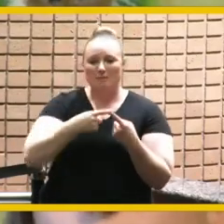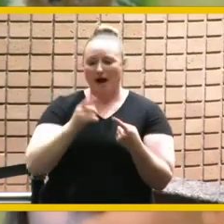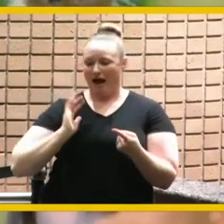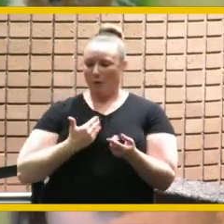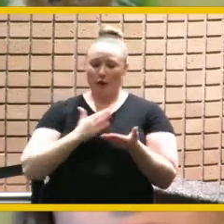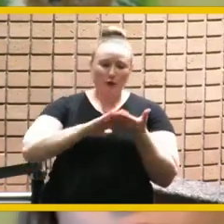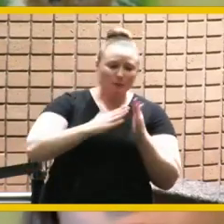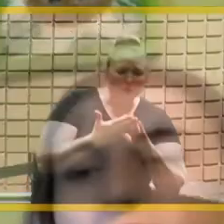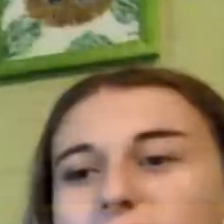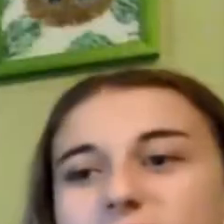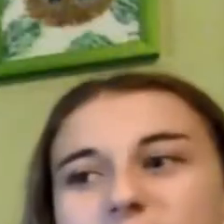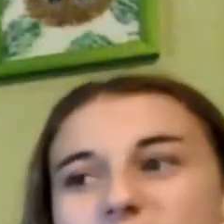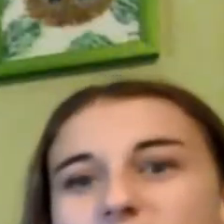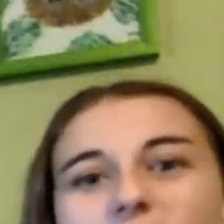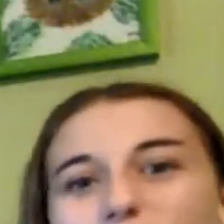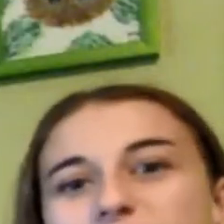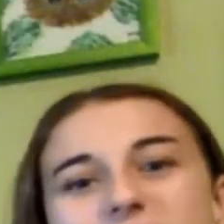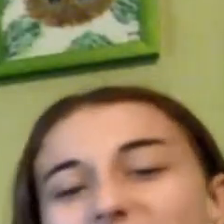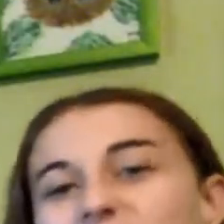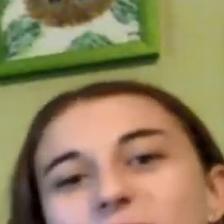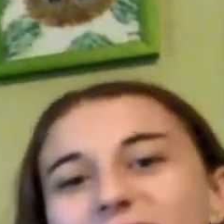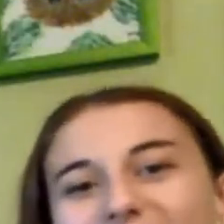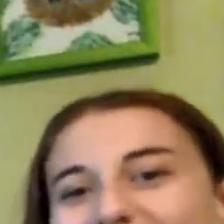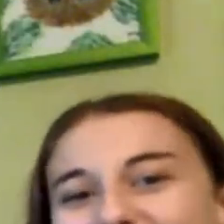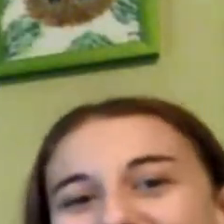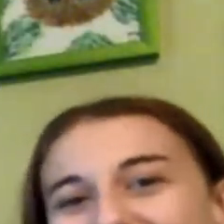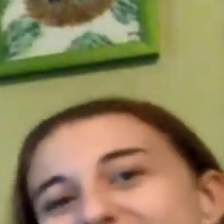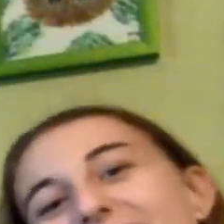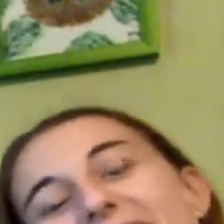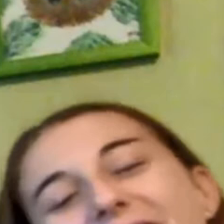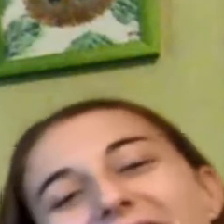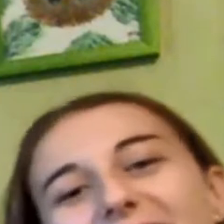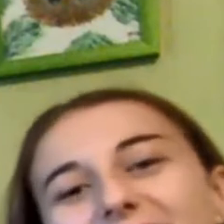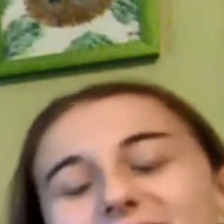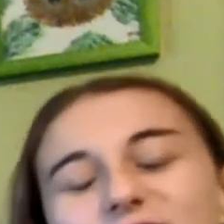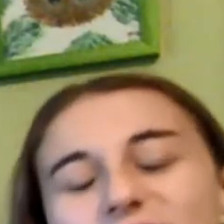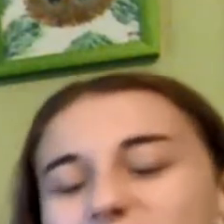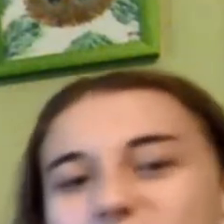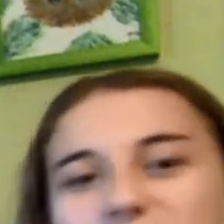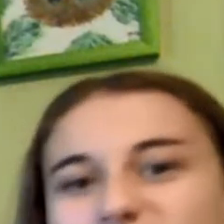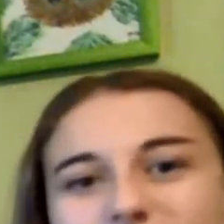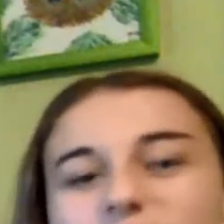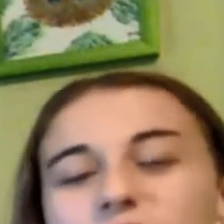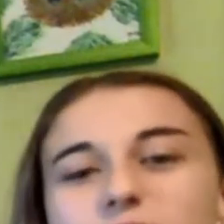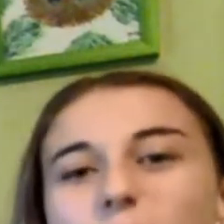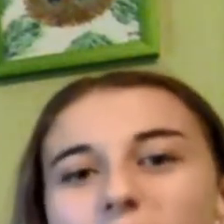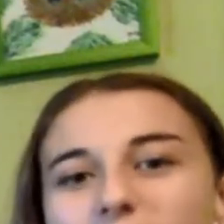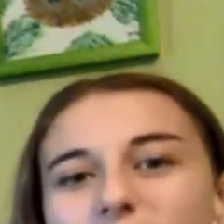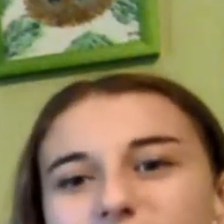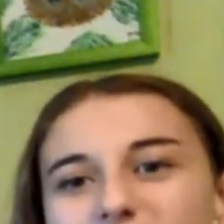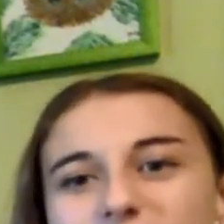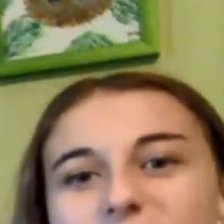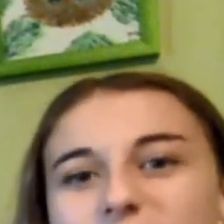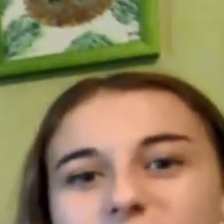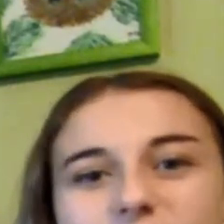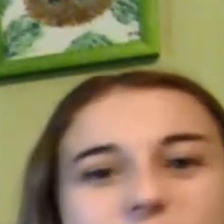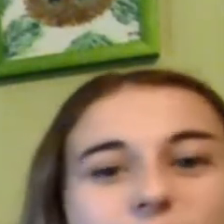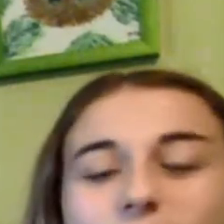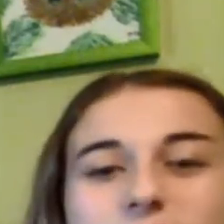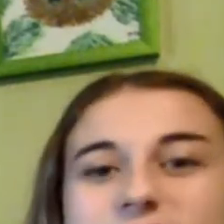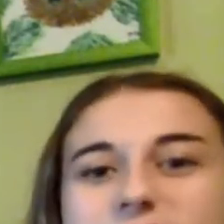homeless people and helps everyone that he can and you're such a huge role model and throughout these